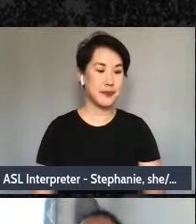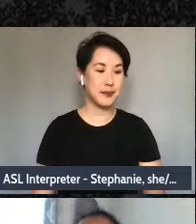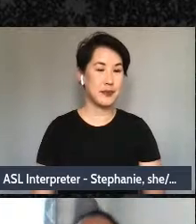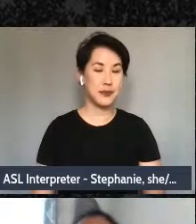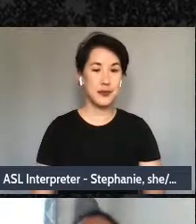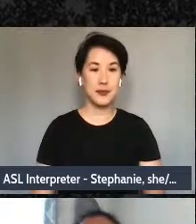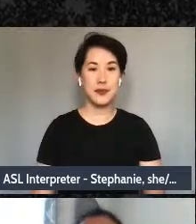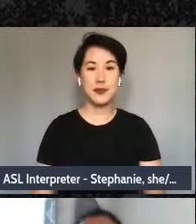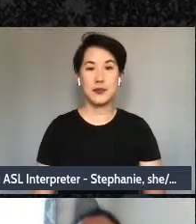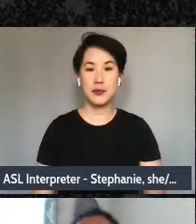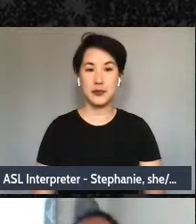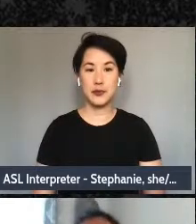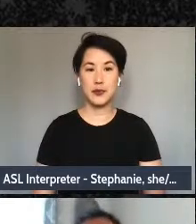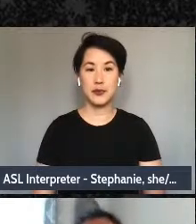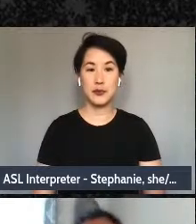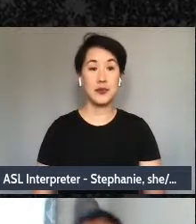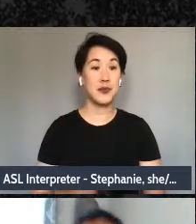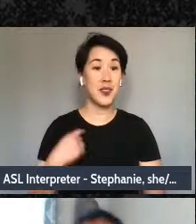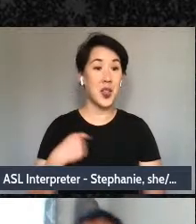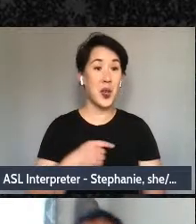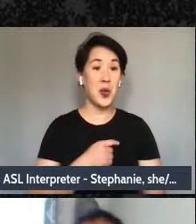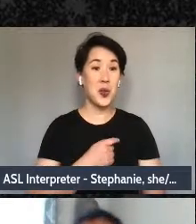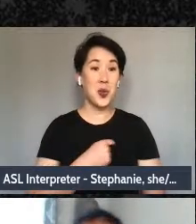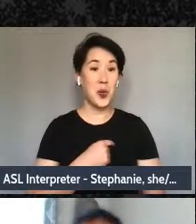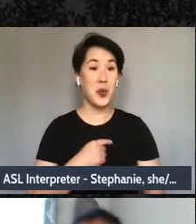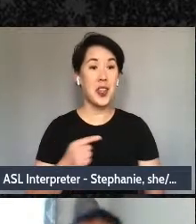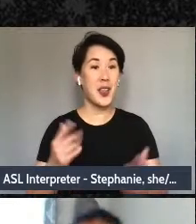We would love for folks to reflect on